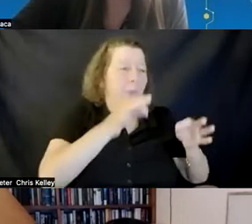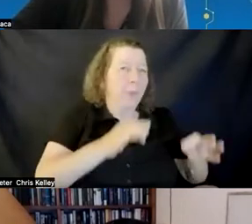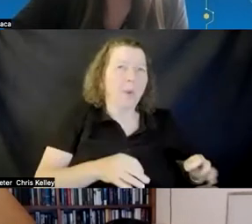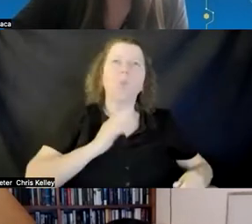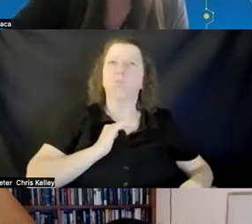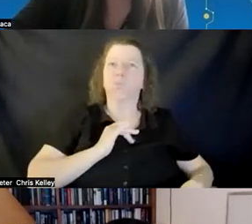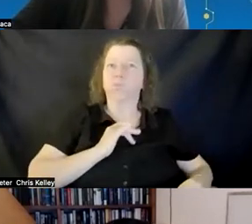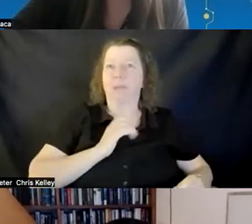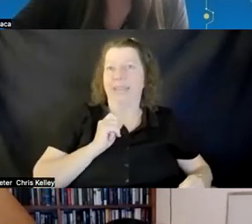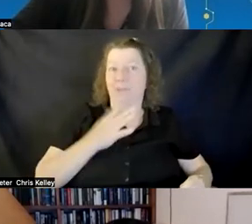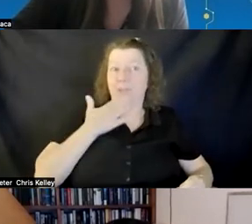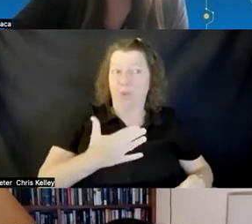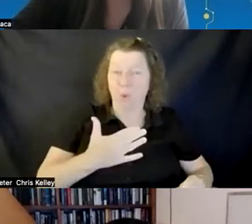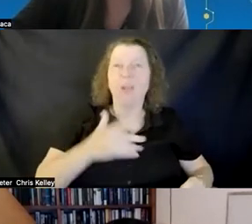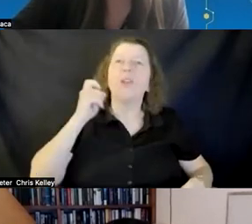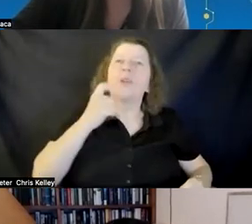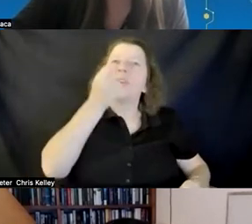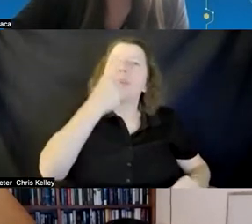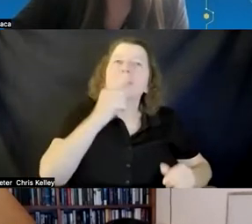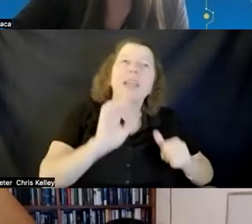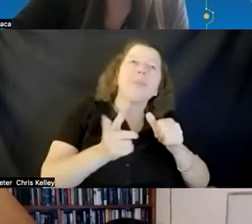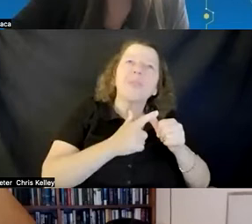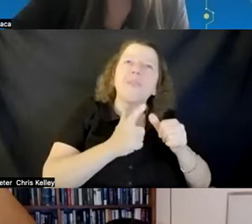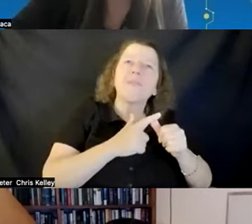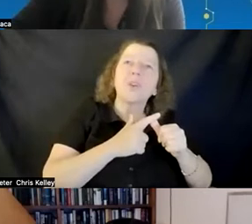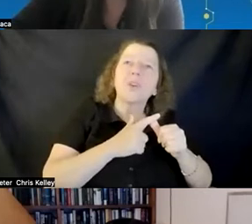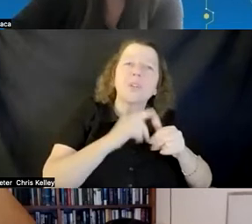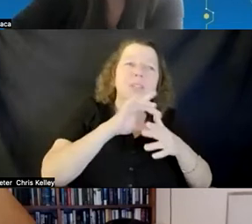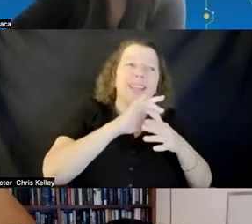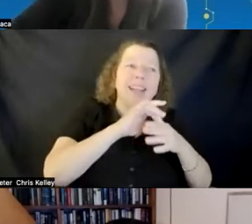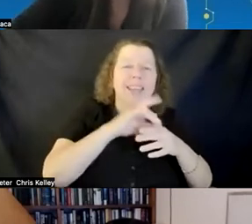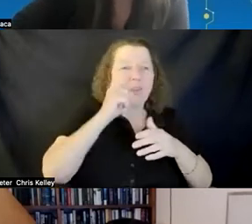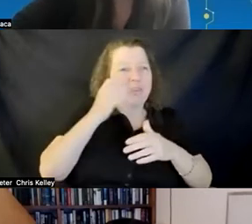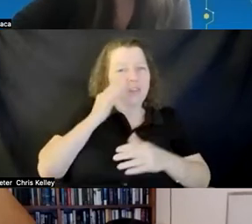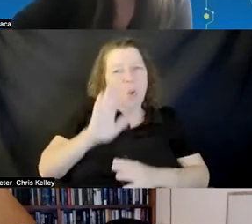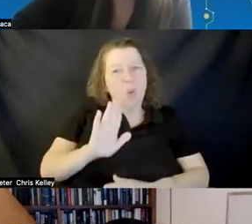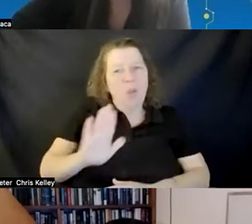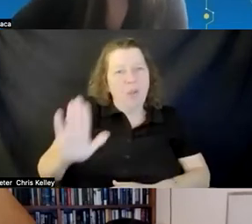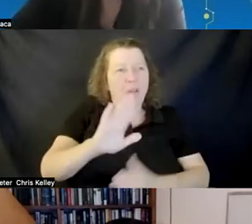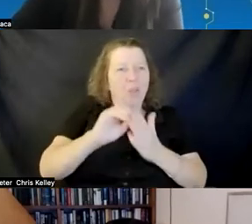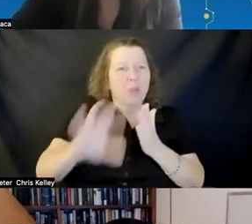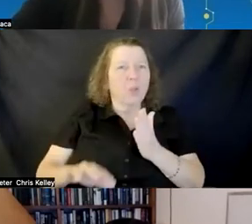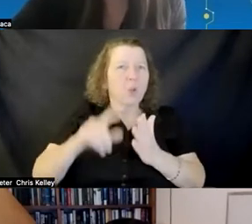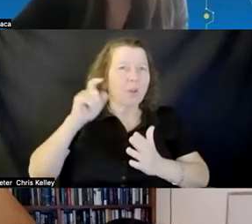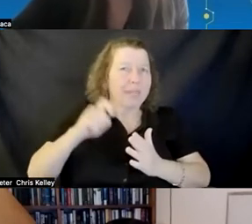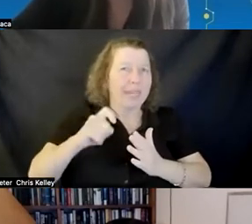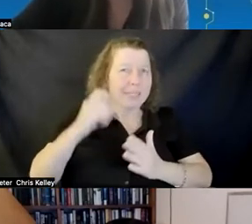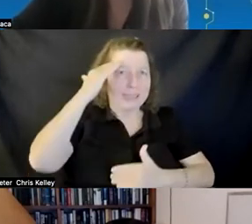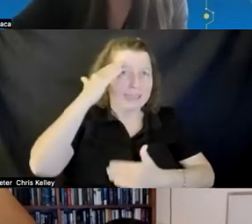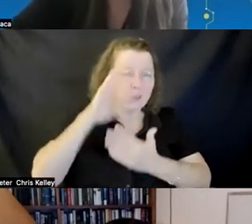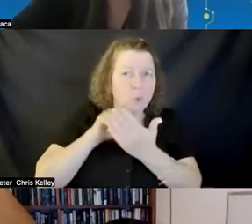to you have to know what the learner needs to learn basically so that's a really good tip